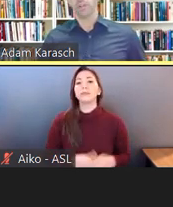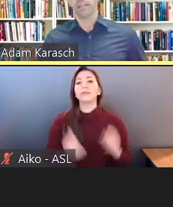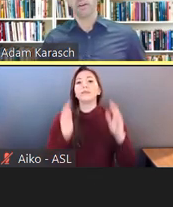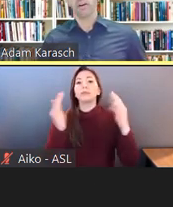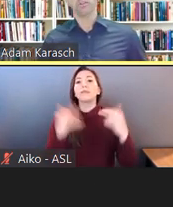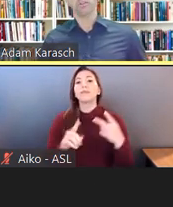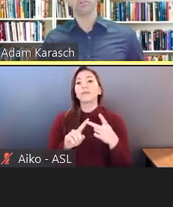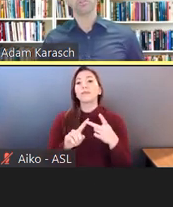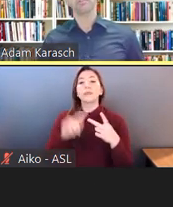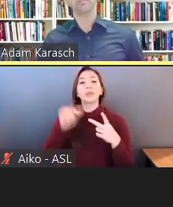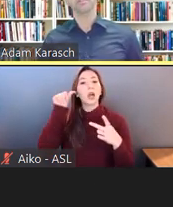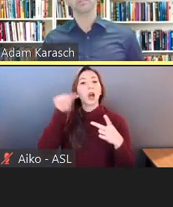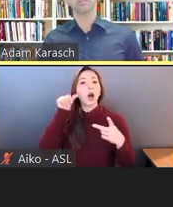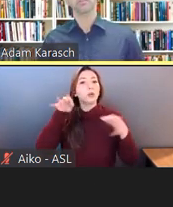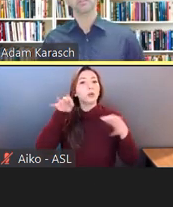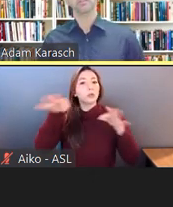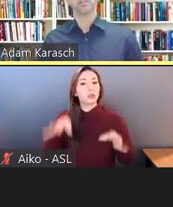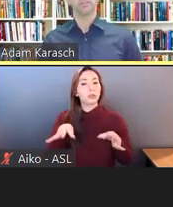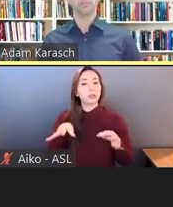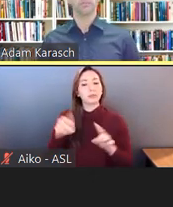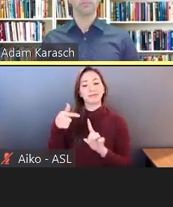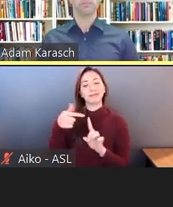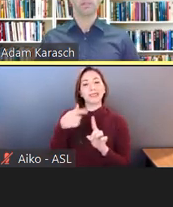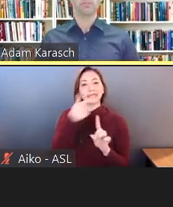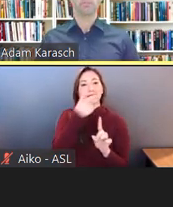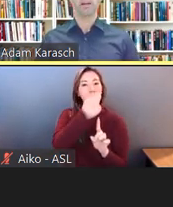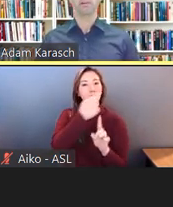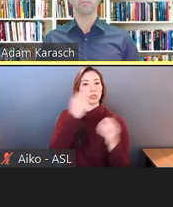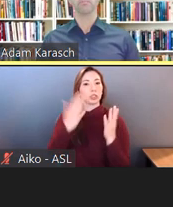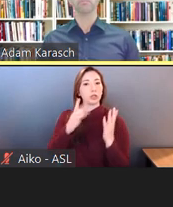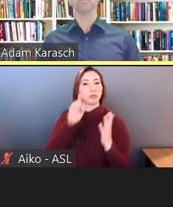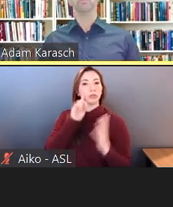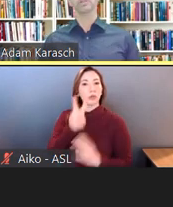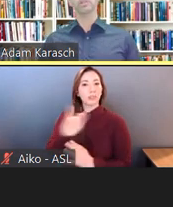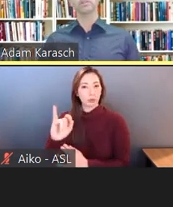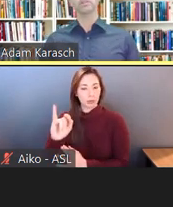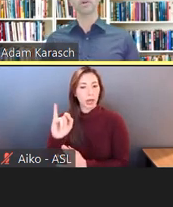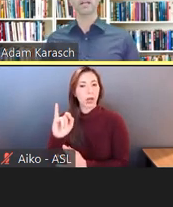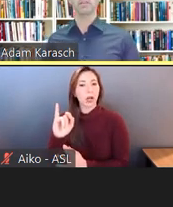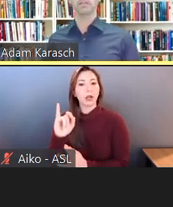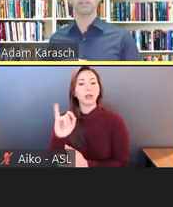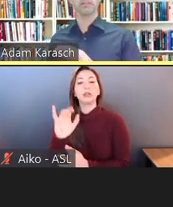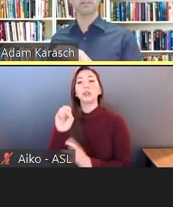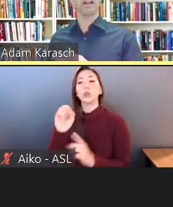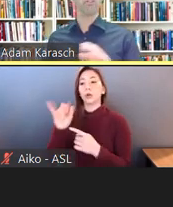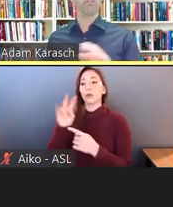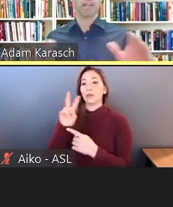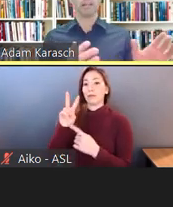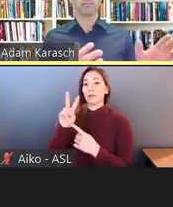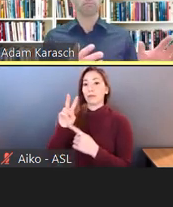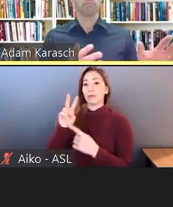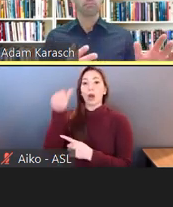Now audio description is an interesting service for the visually impaired, which is the process of narrating